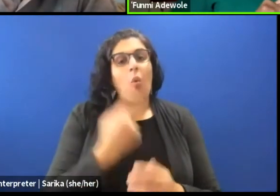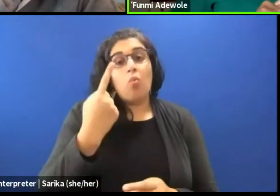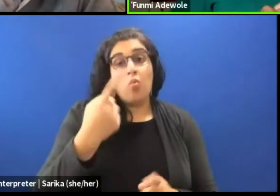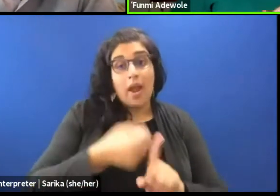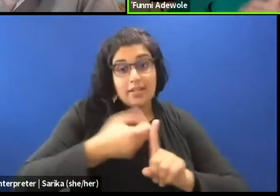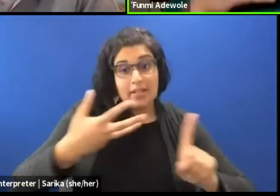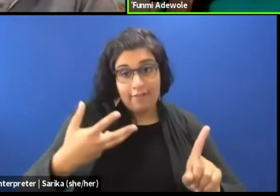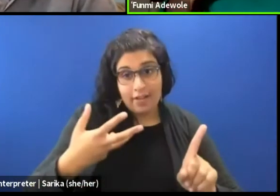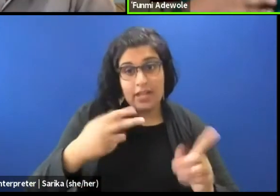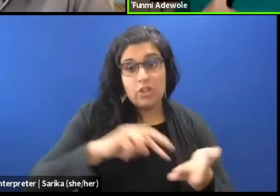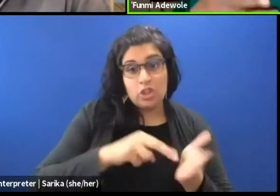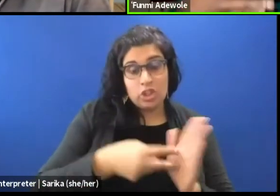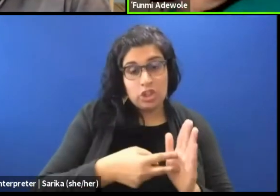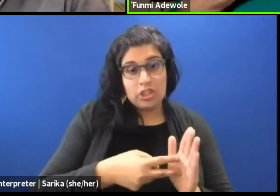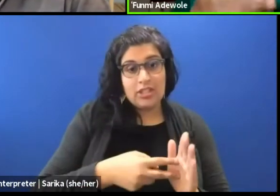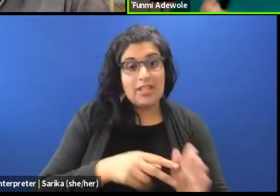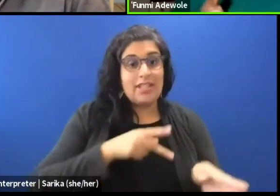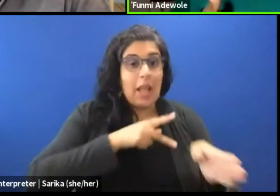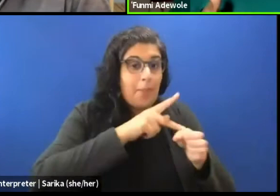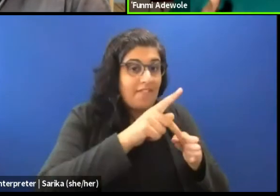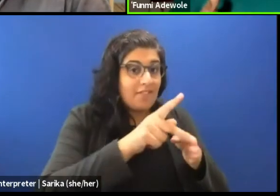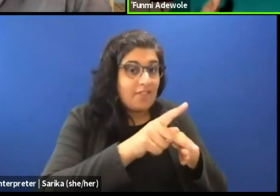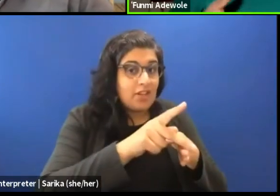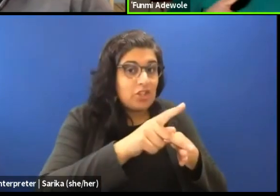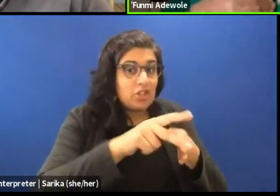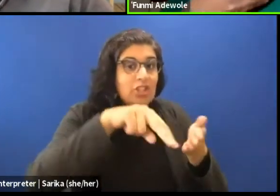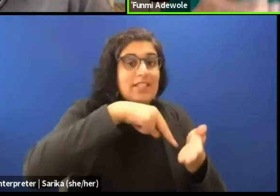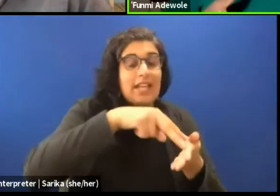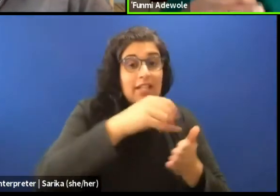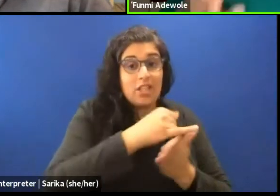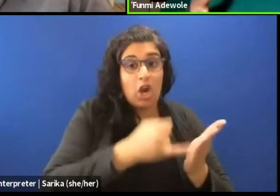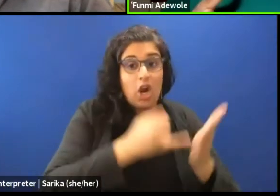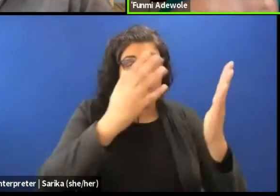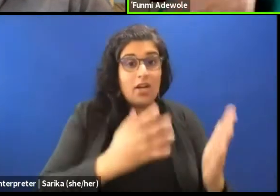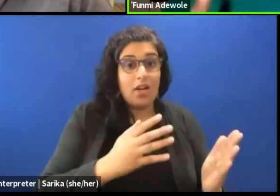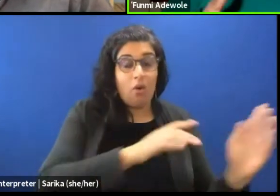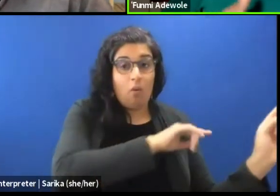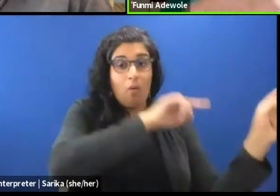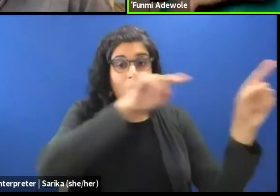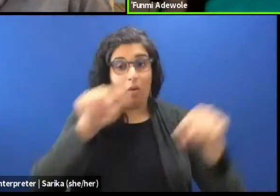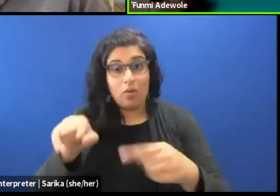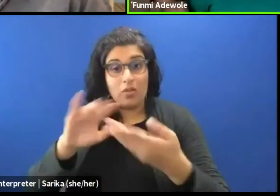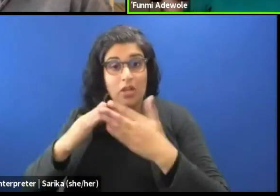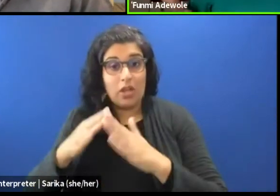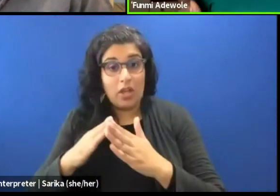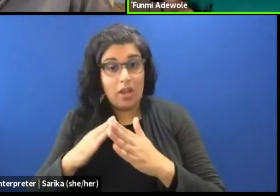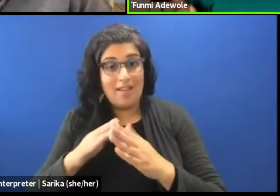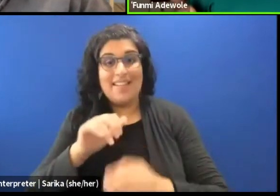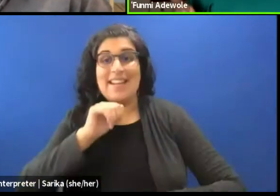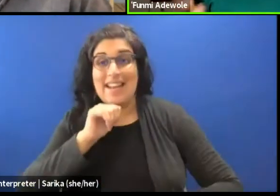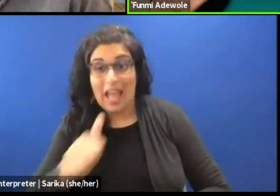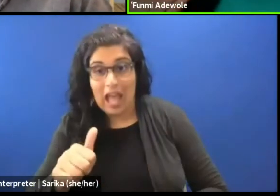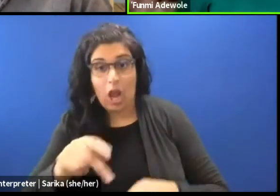is a professional dance artist goes to a community of nonprofessionals